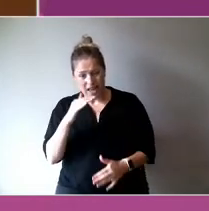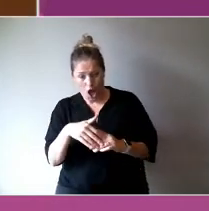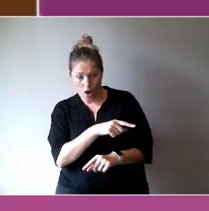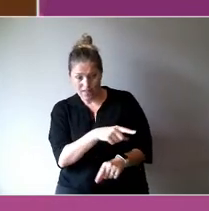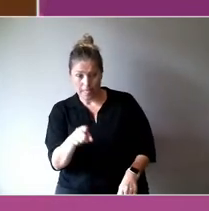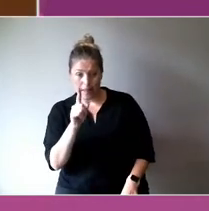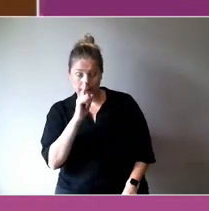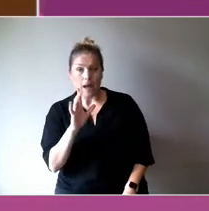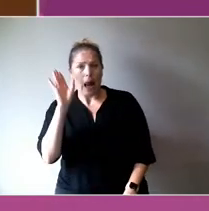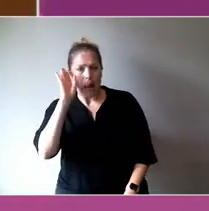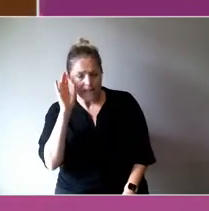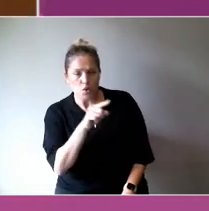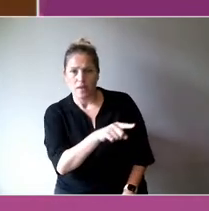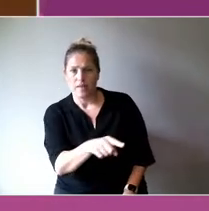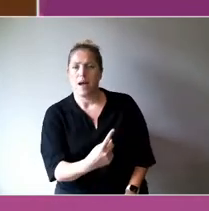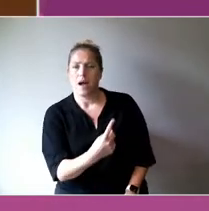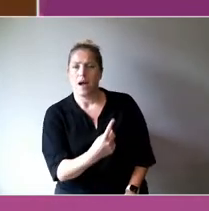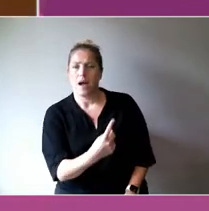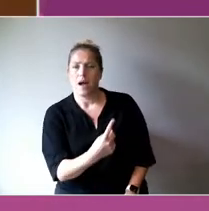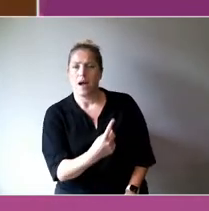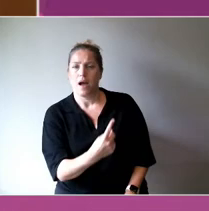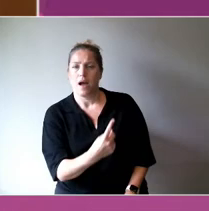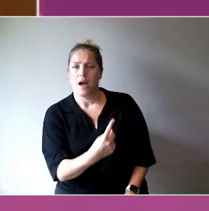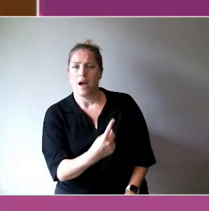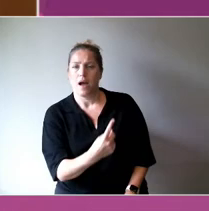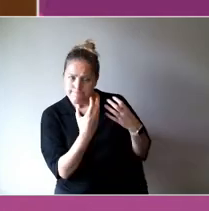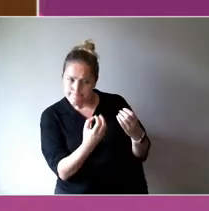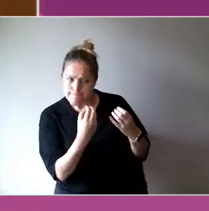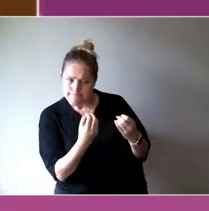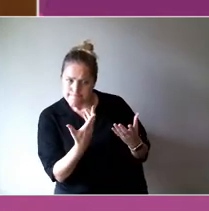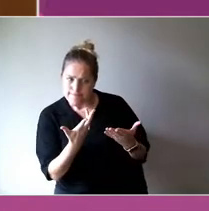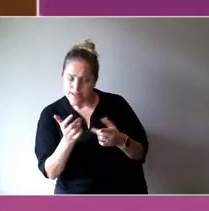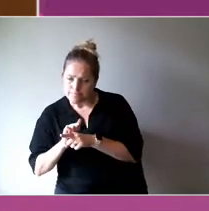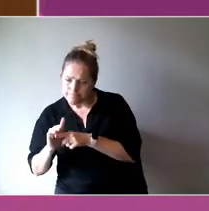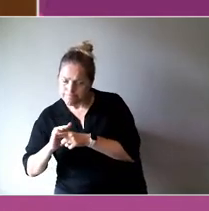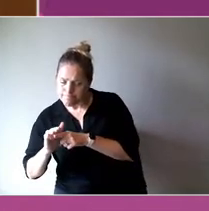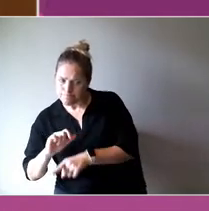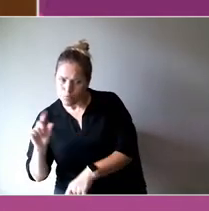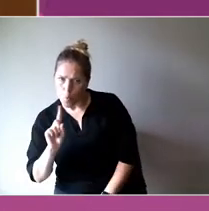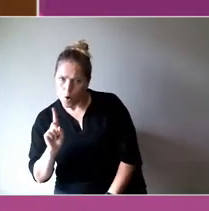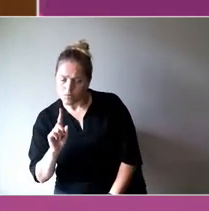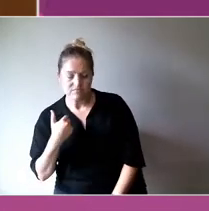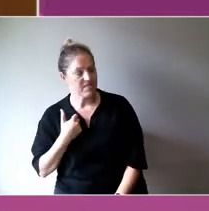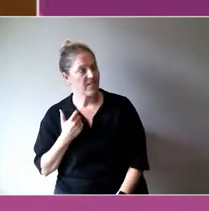And so, the first thing we need to do is to really listen.